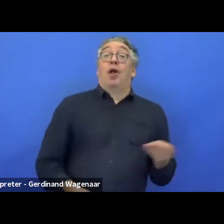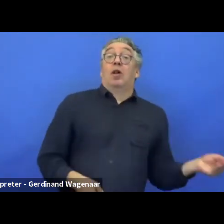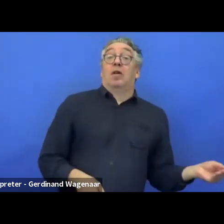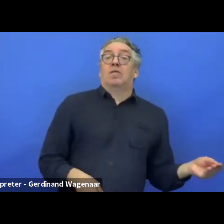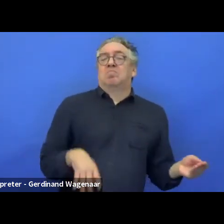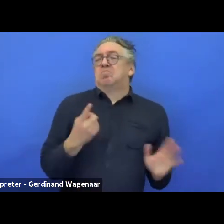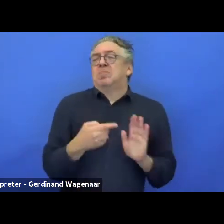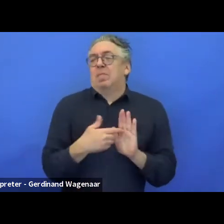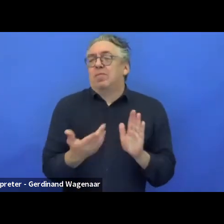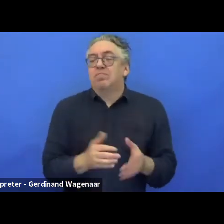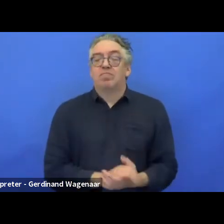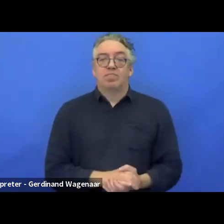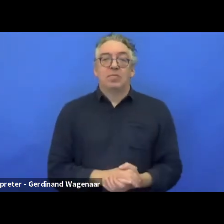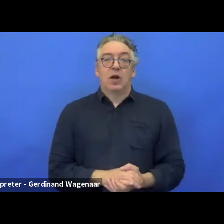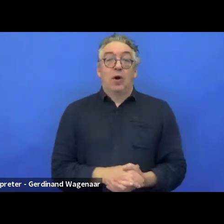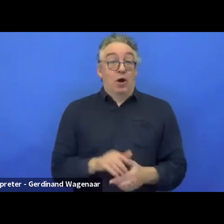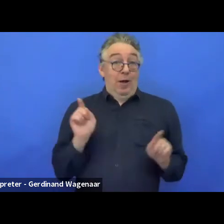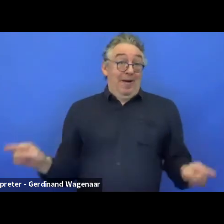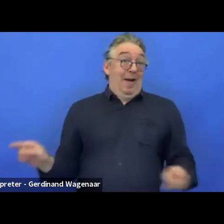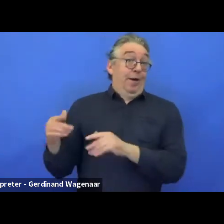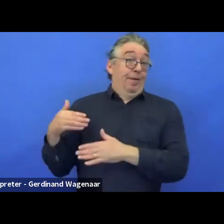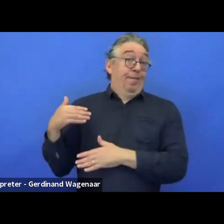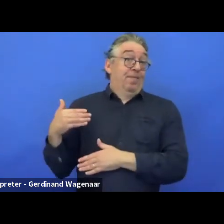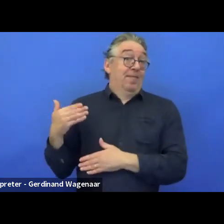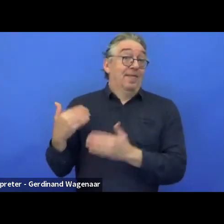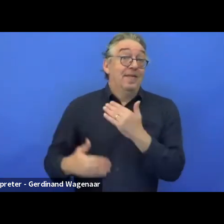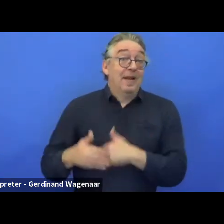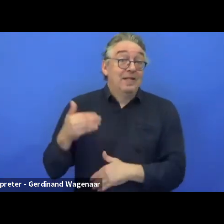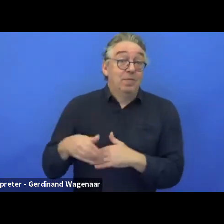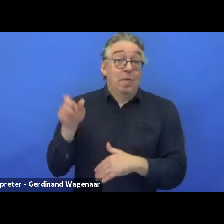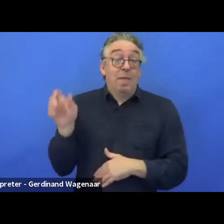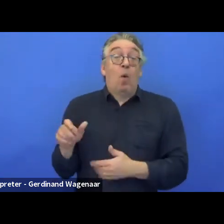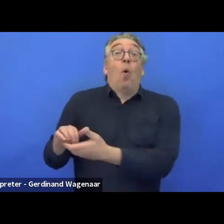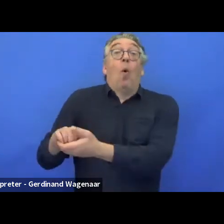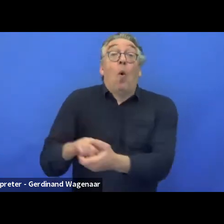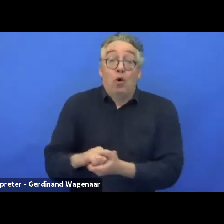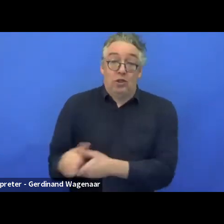It would be the organisation who takes care of all the pilots,